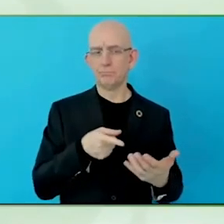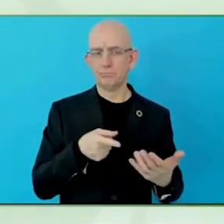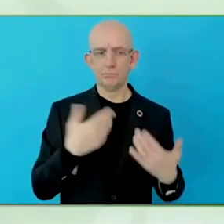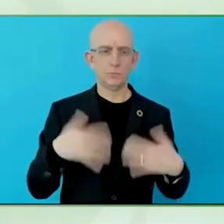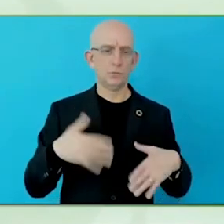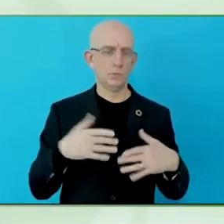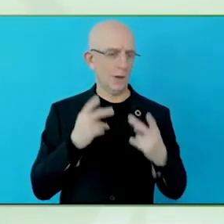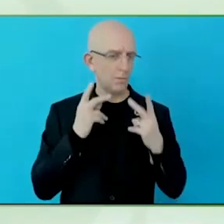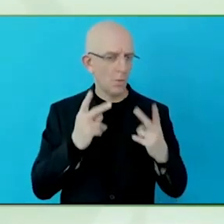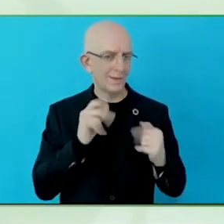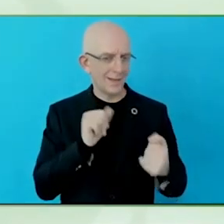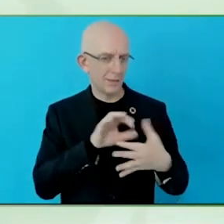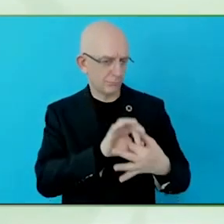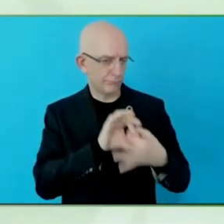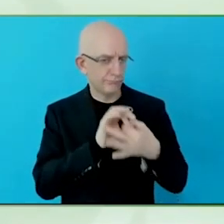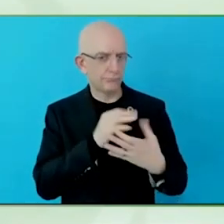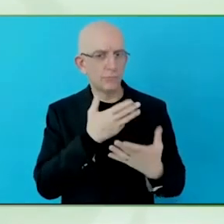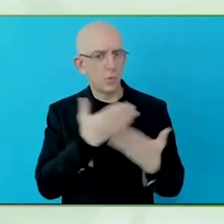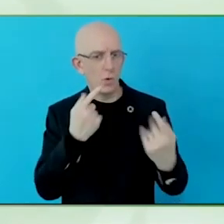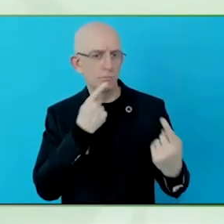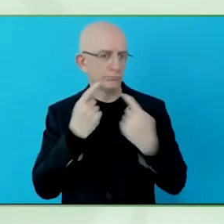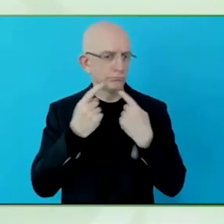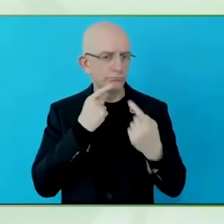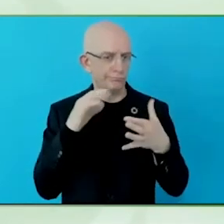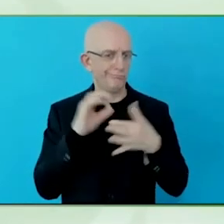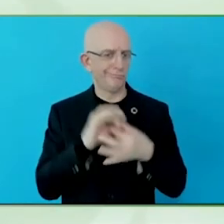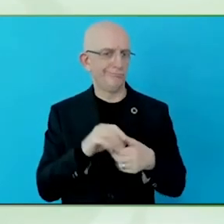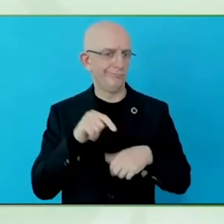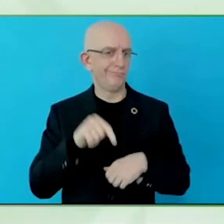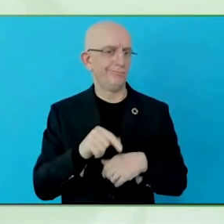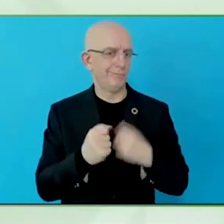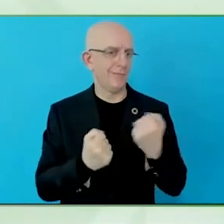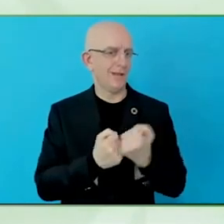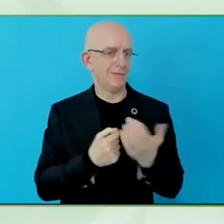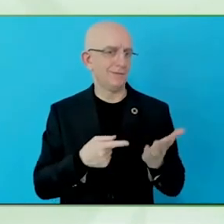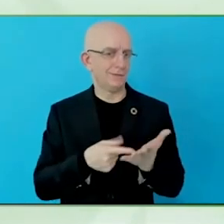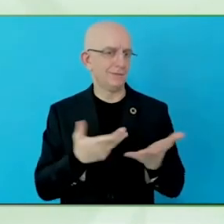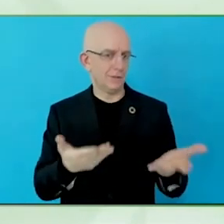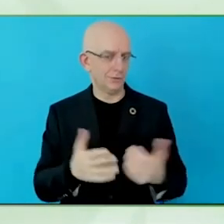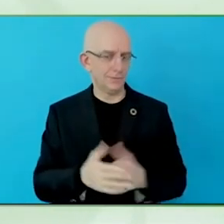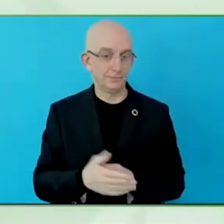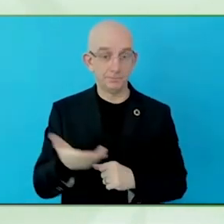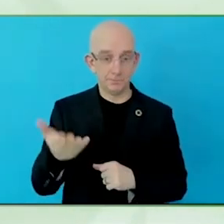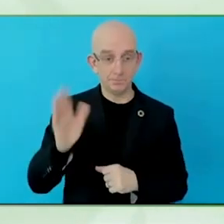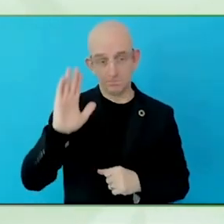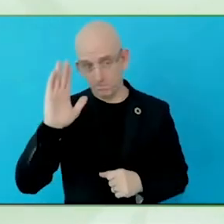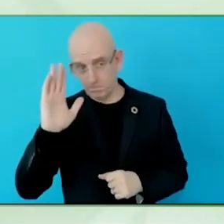It is not only stigma, it is also the way we look at the disability in our societies.